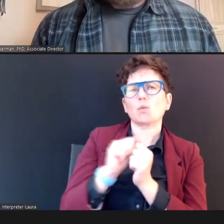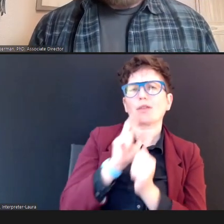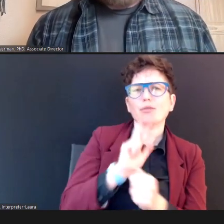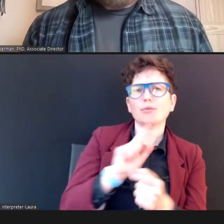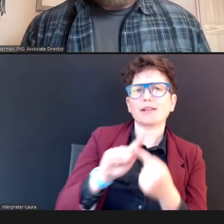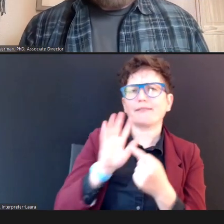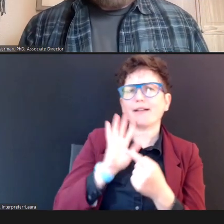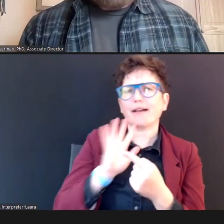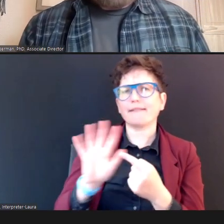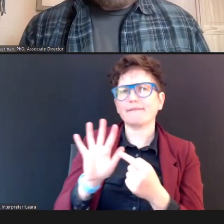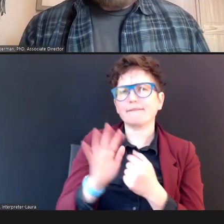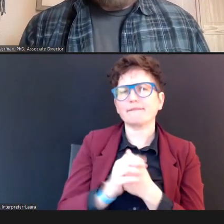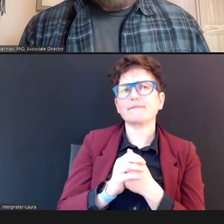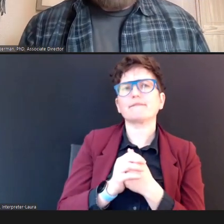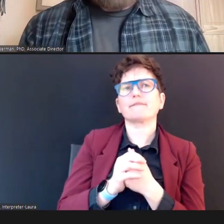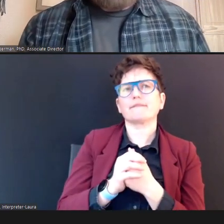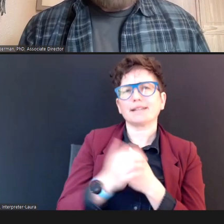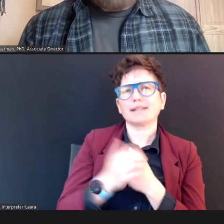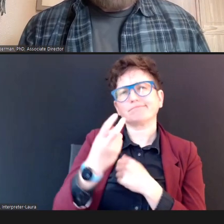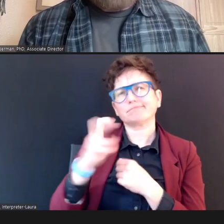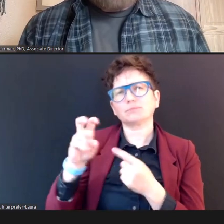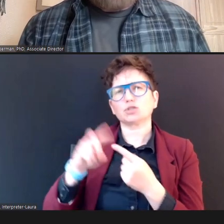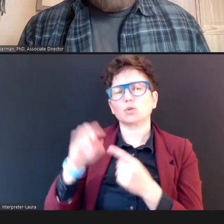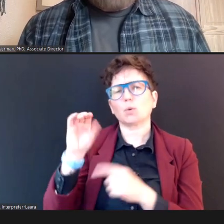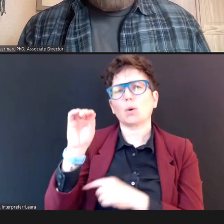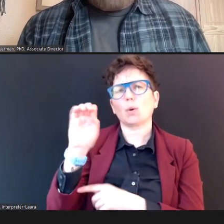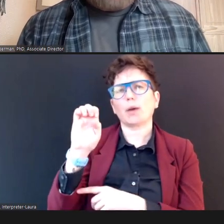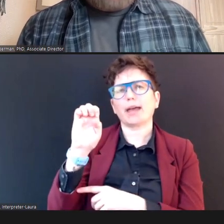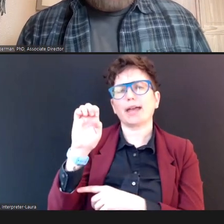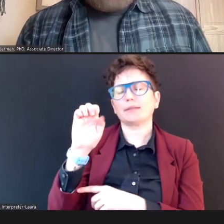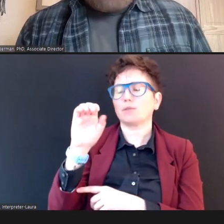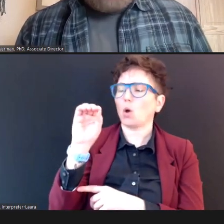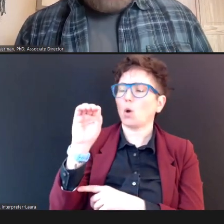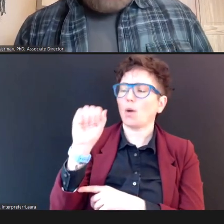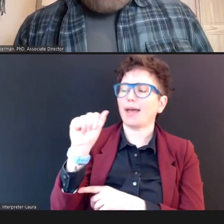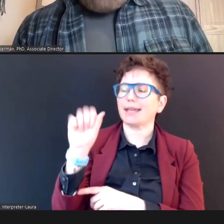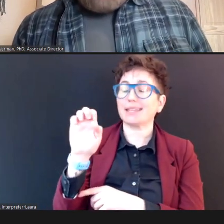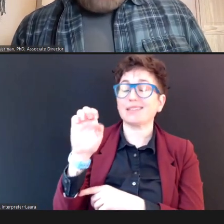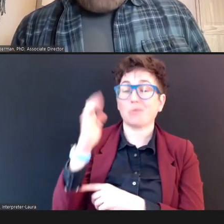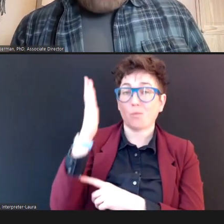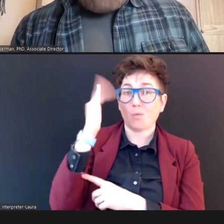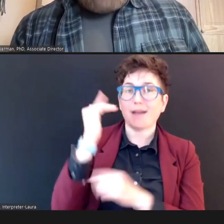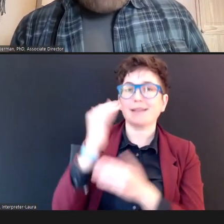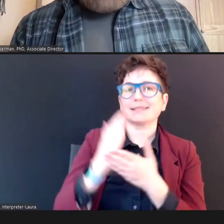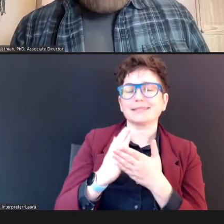And it's really because there's some growing recognition that although, the PureTone method --